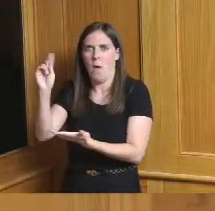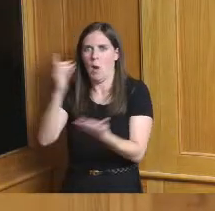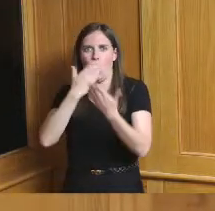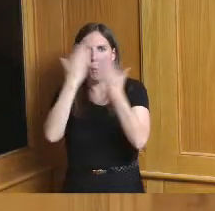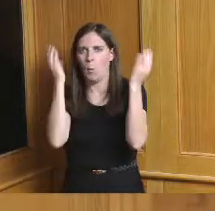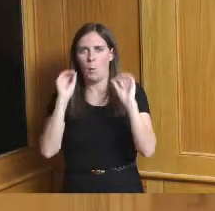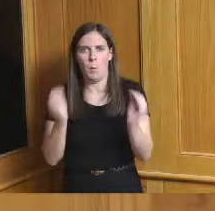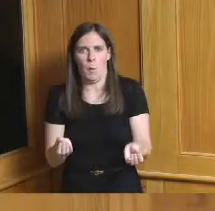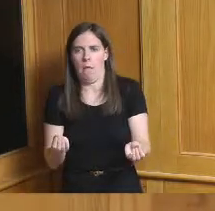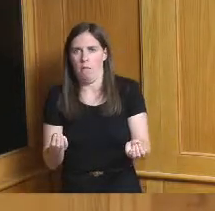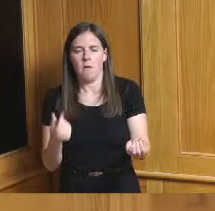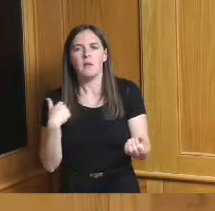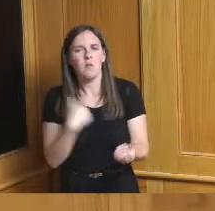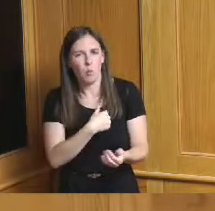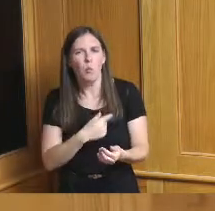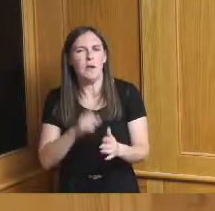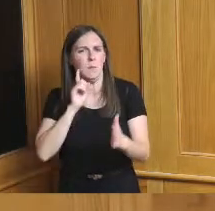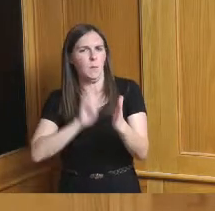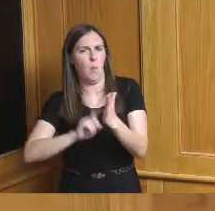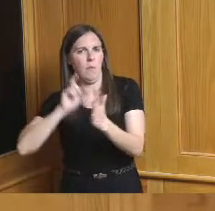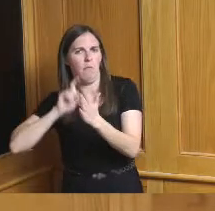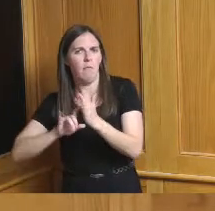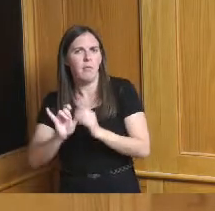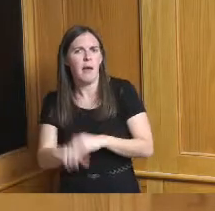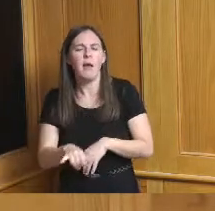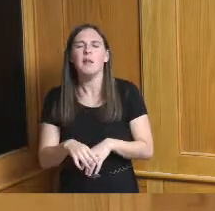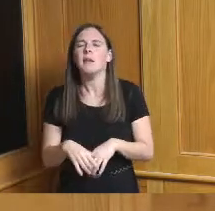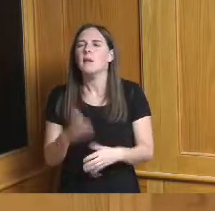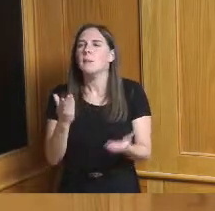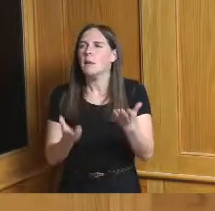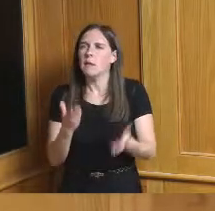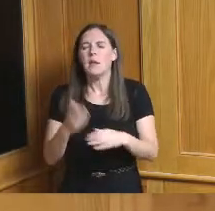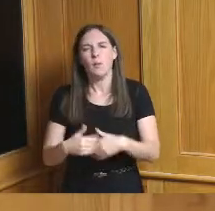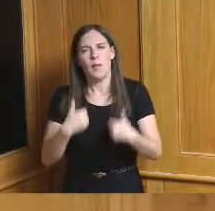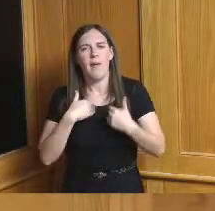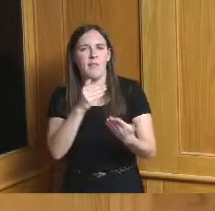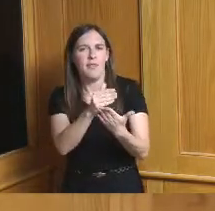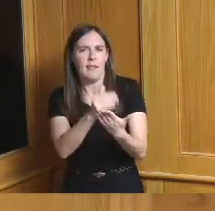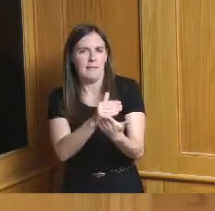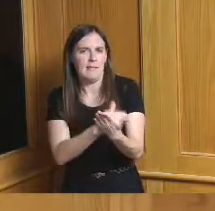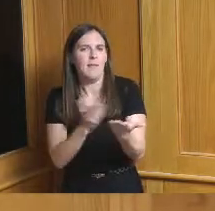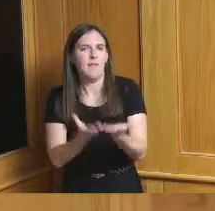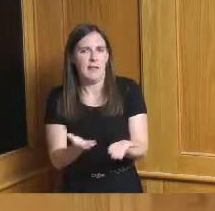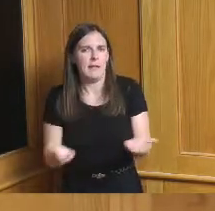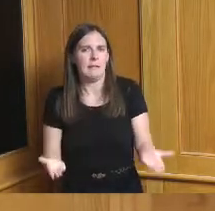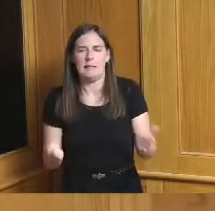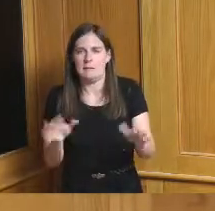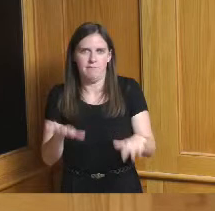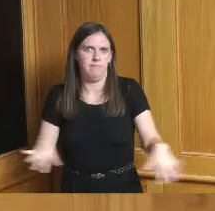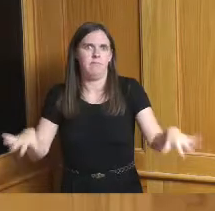that and so one of the things maybe there's we got a list of stuff here there wherever maybe there is